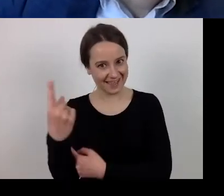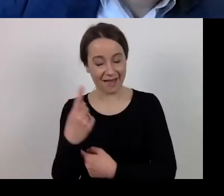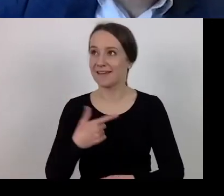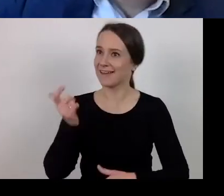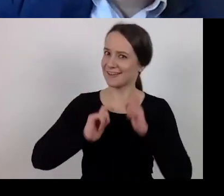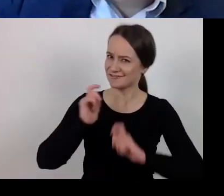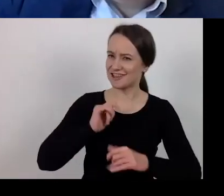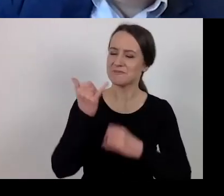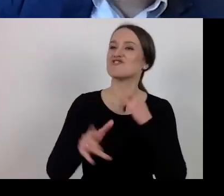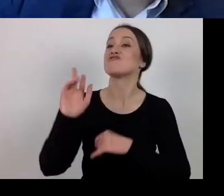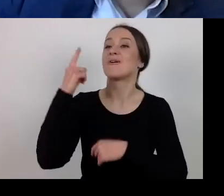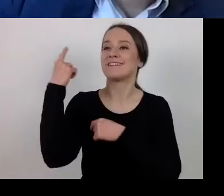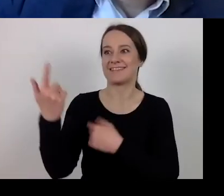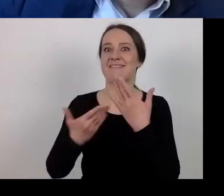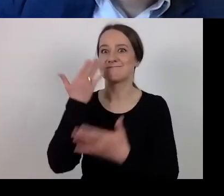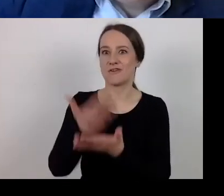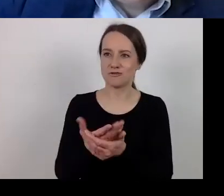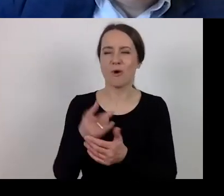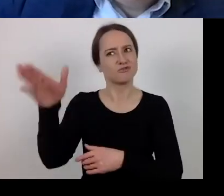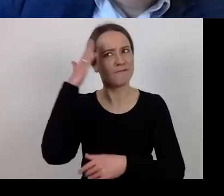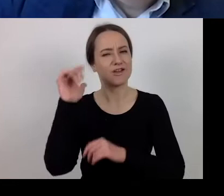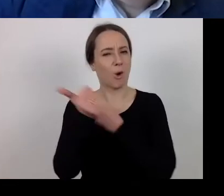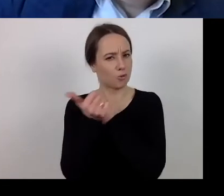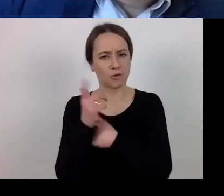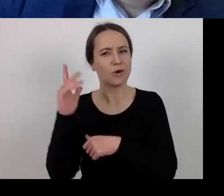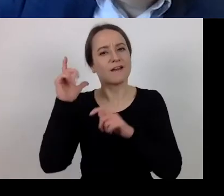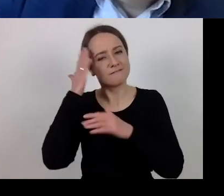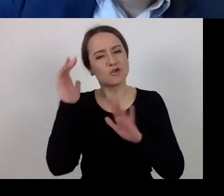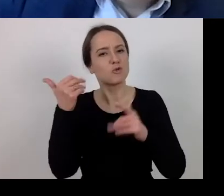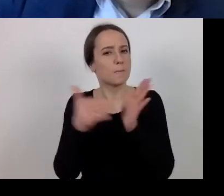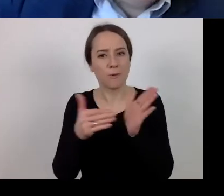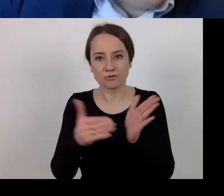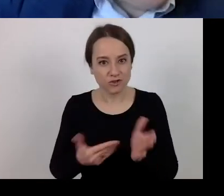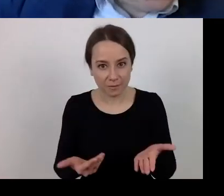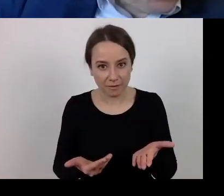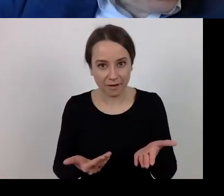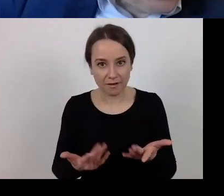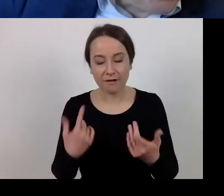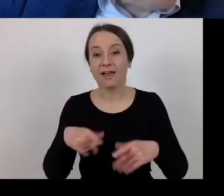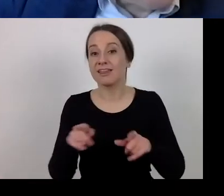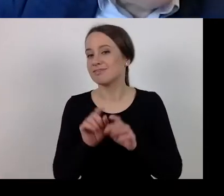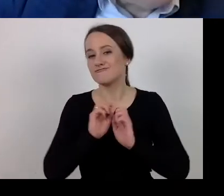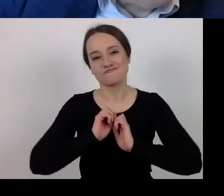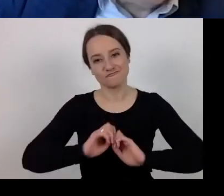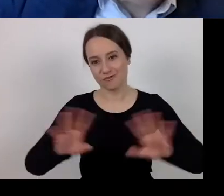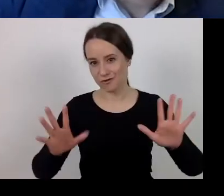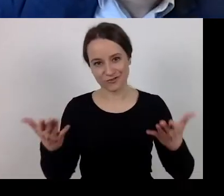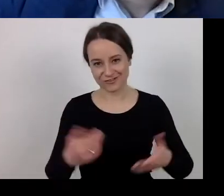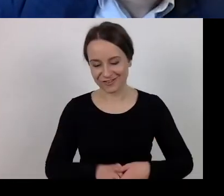genuinely knows the situation and his needs and is aware